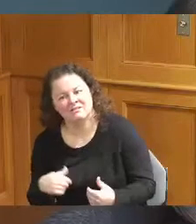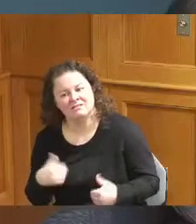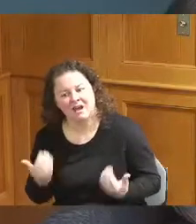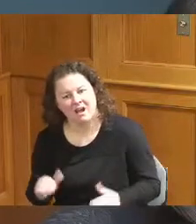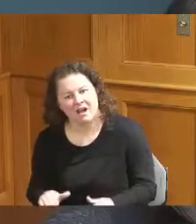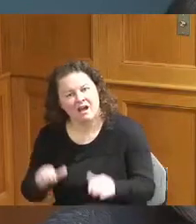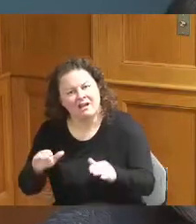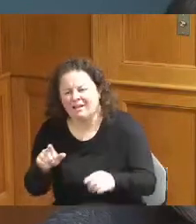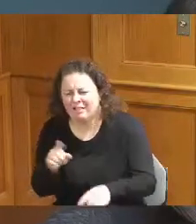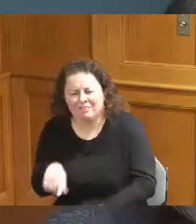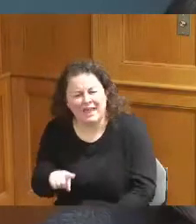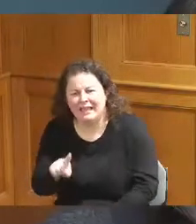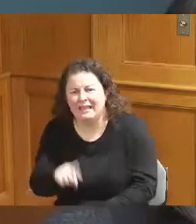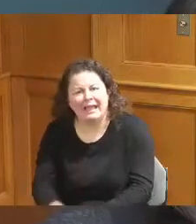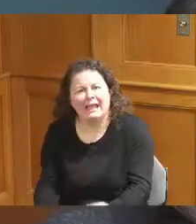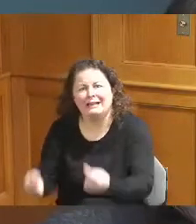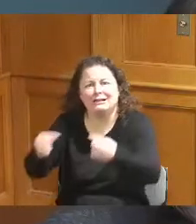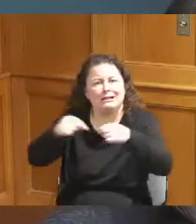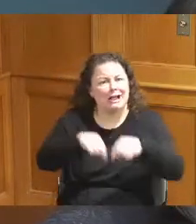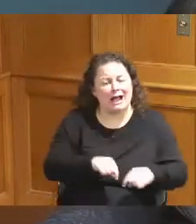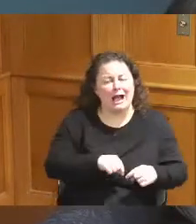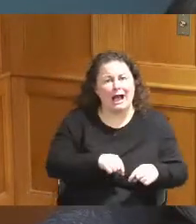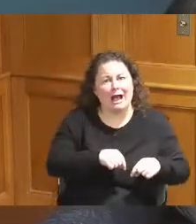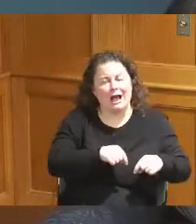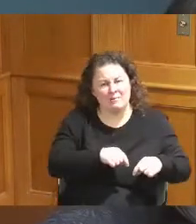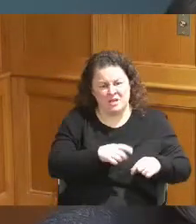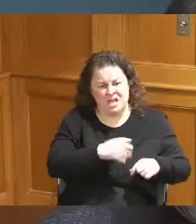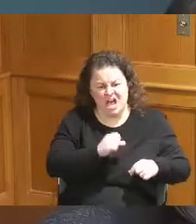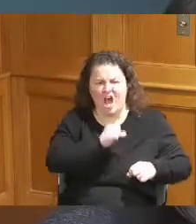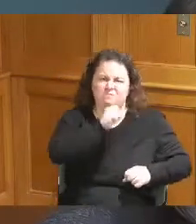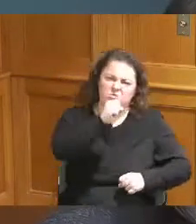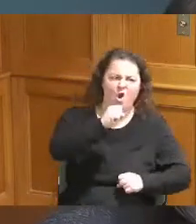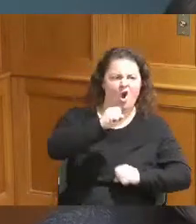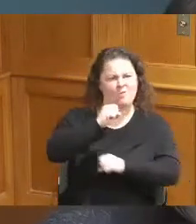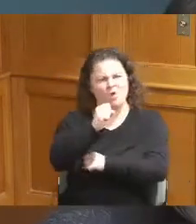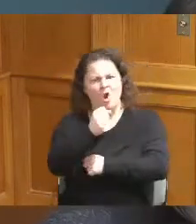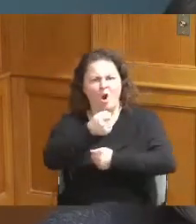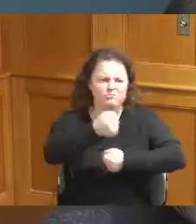they can't come down here and March they deserve to be born and be in a community